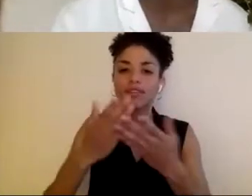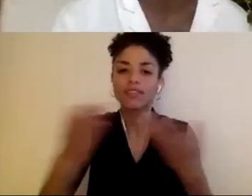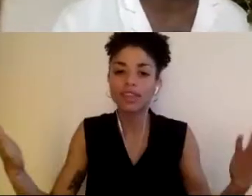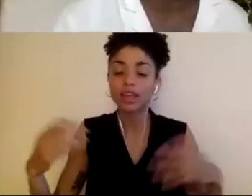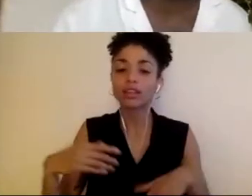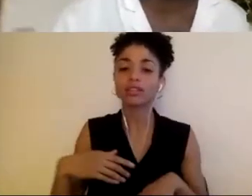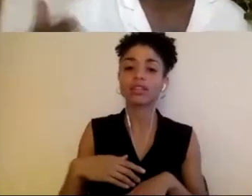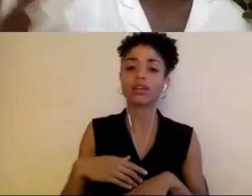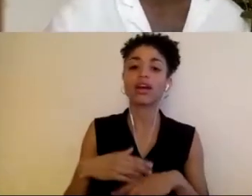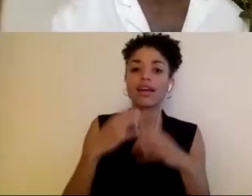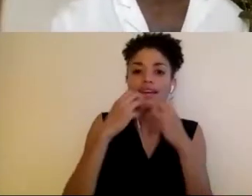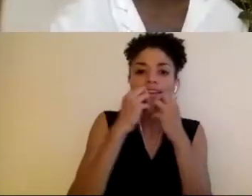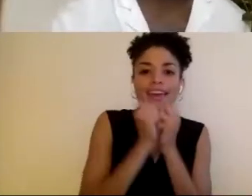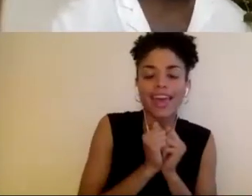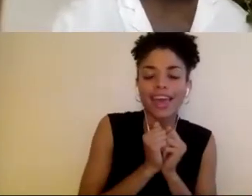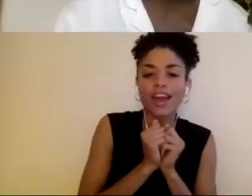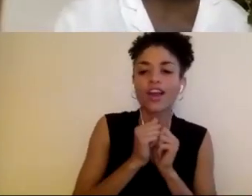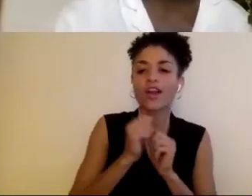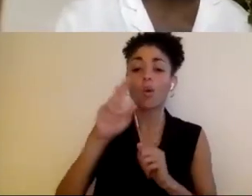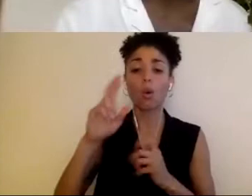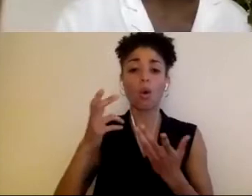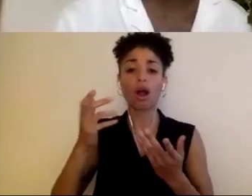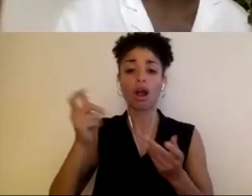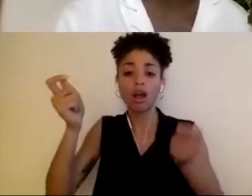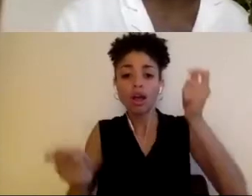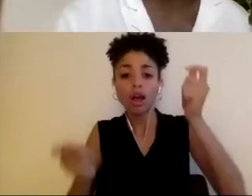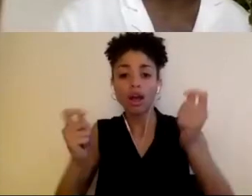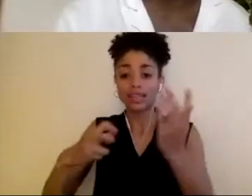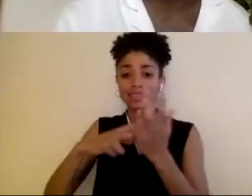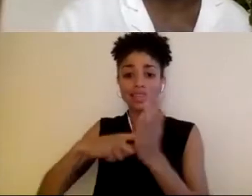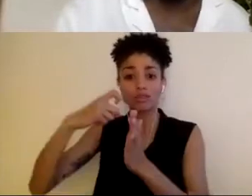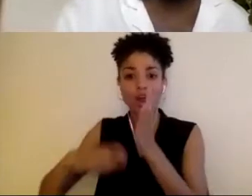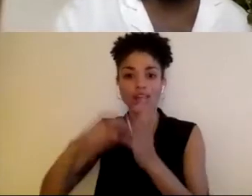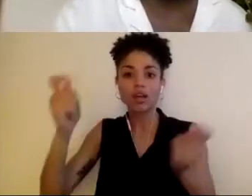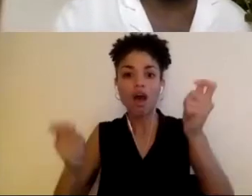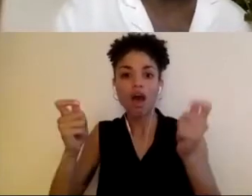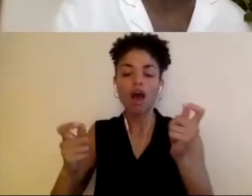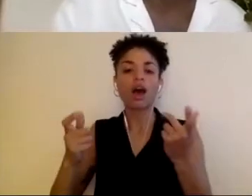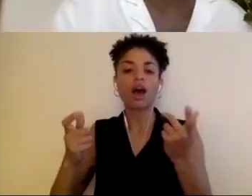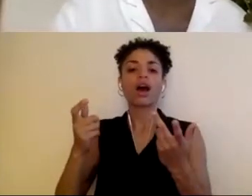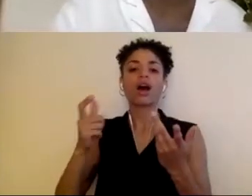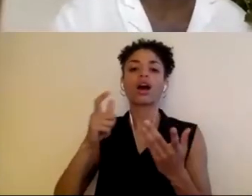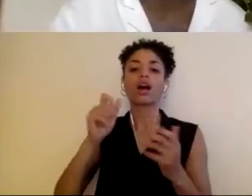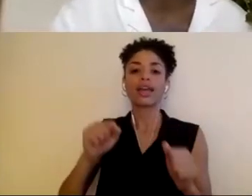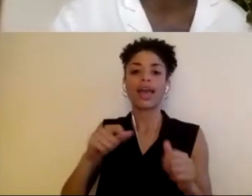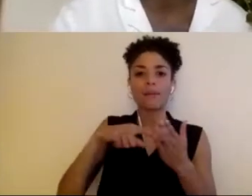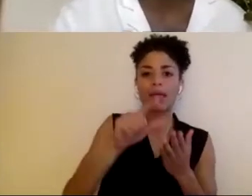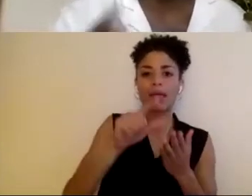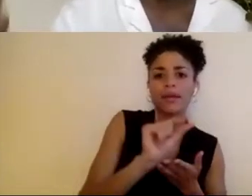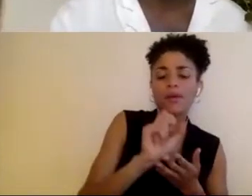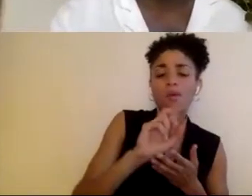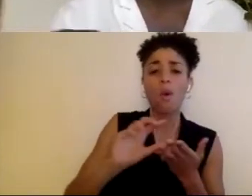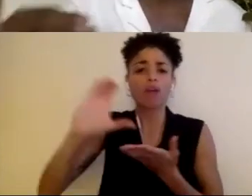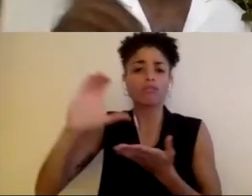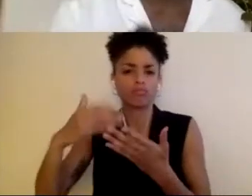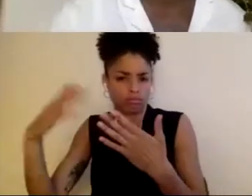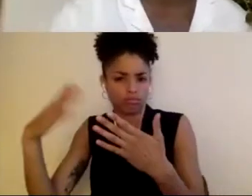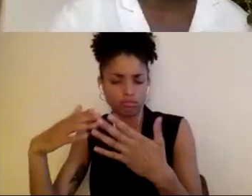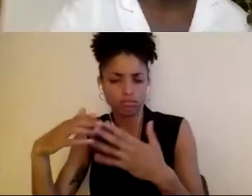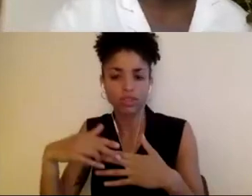the event, like like good pay for artists. These things were interconnected.